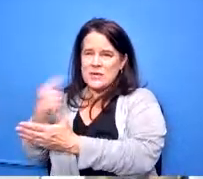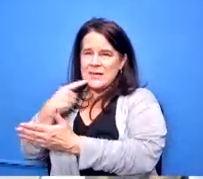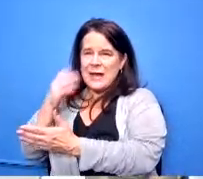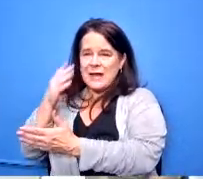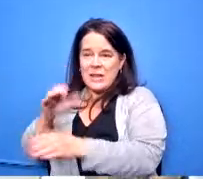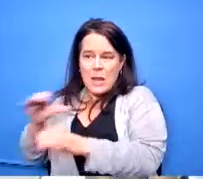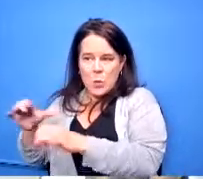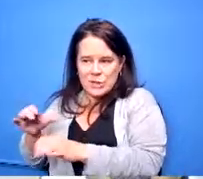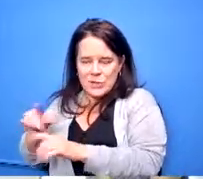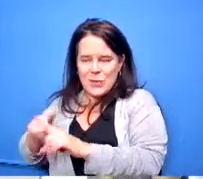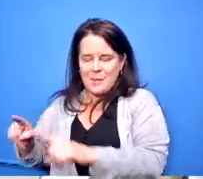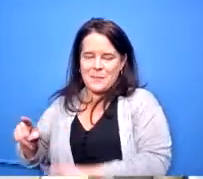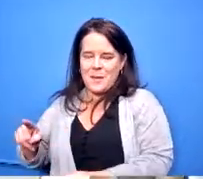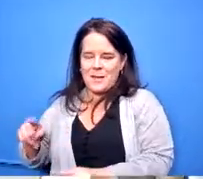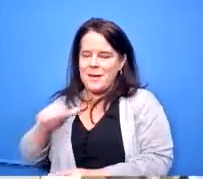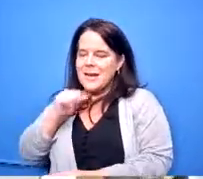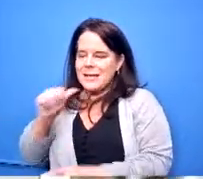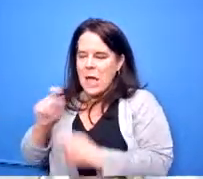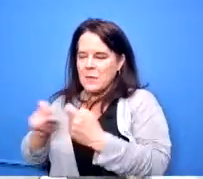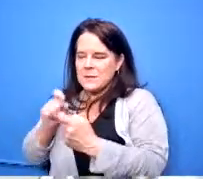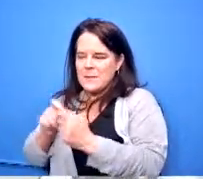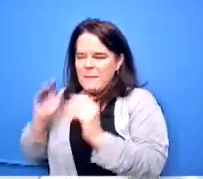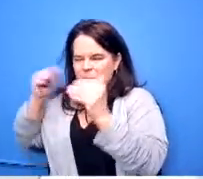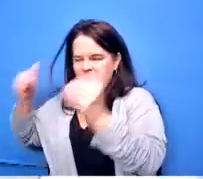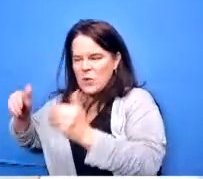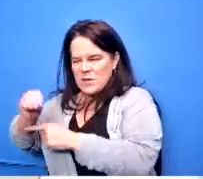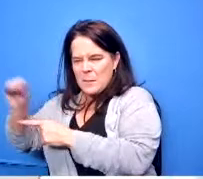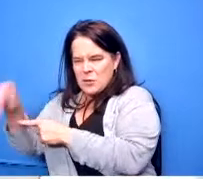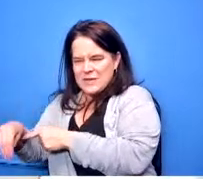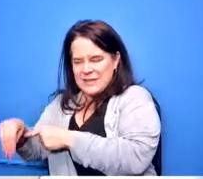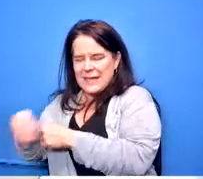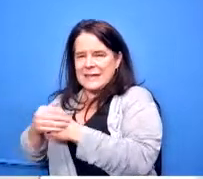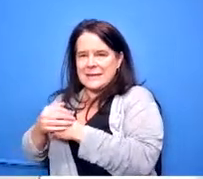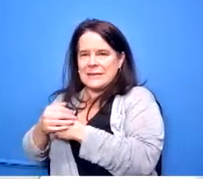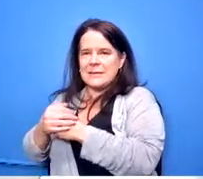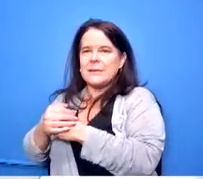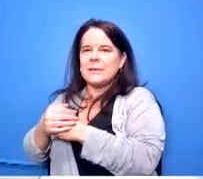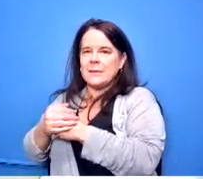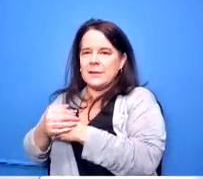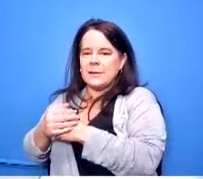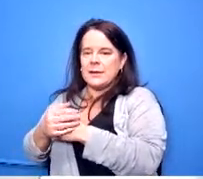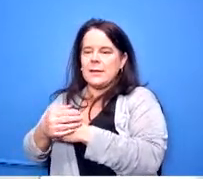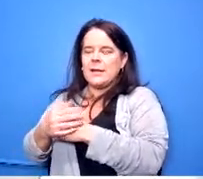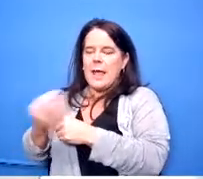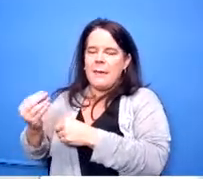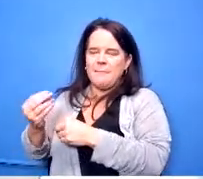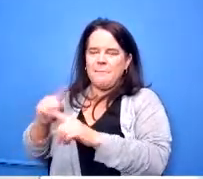didn't commit to a percentage that they would actually use local businesses and and um uh